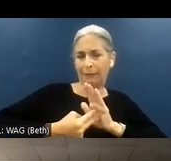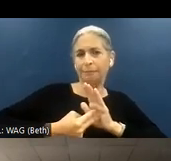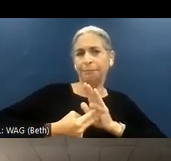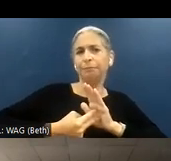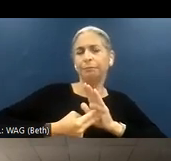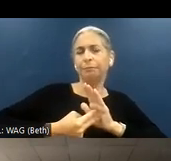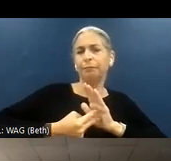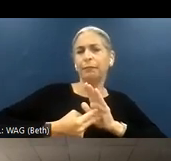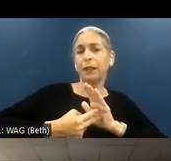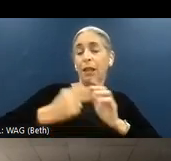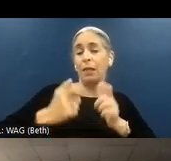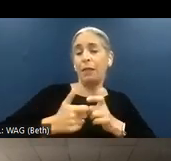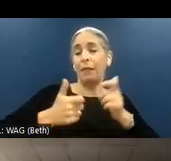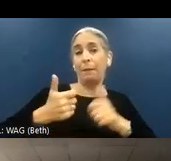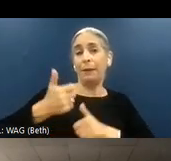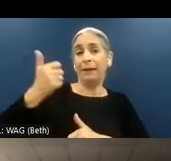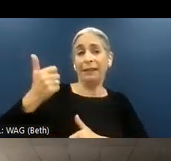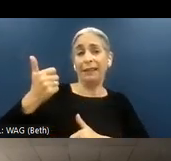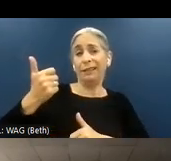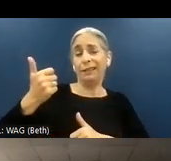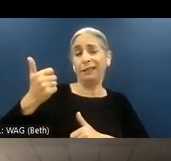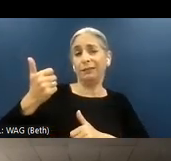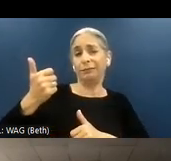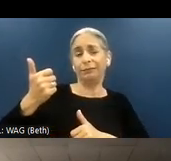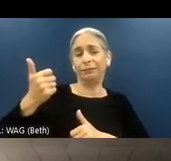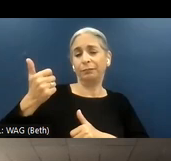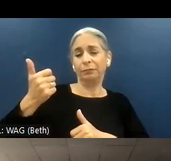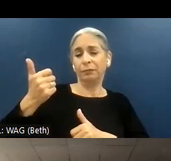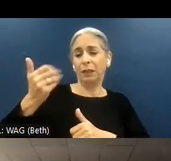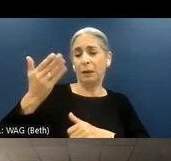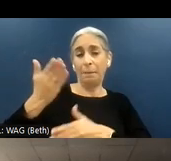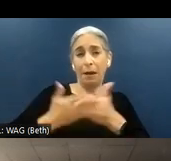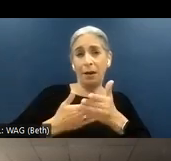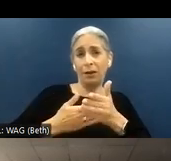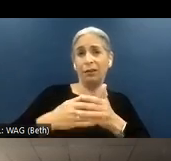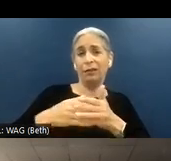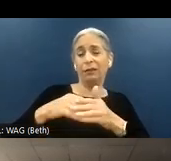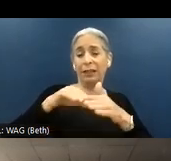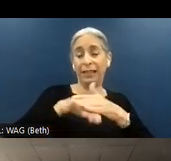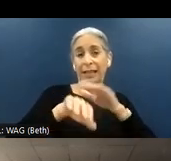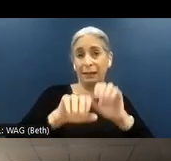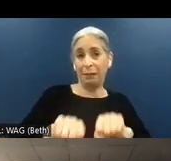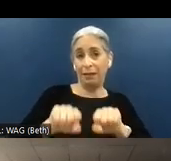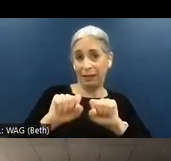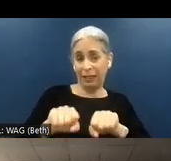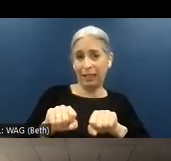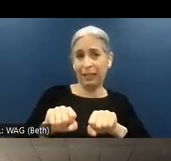biggest drivers when it comes to accessibility of a native app is the user experience and